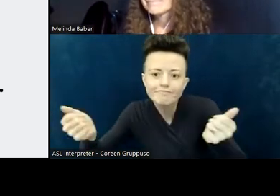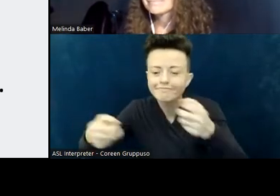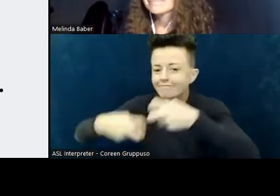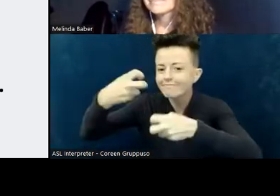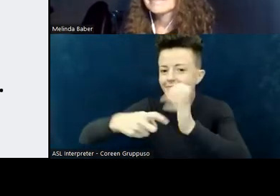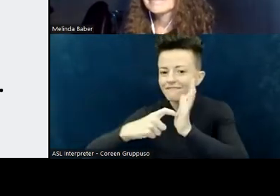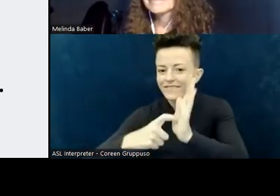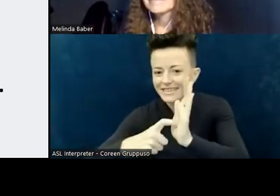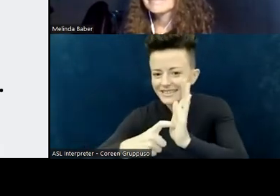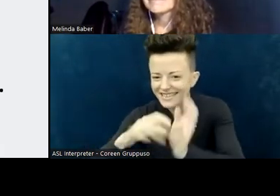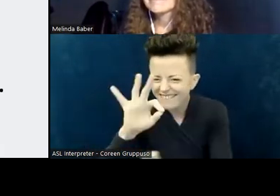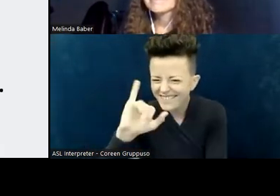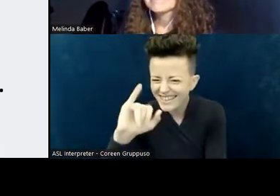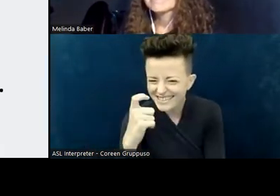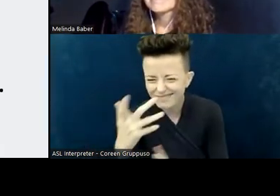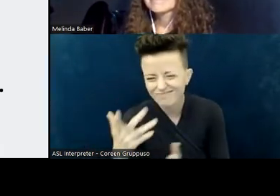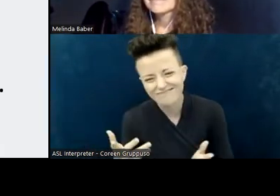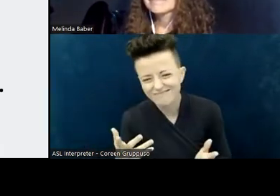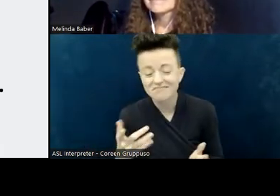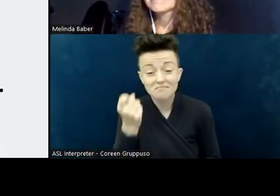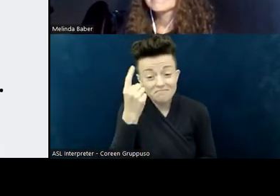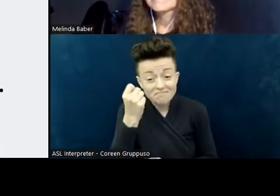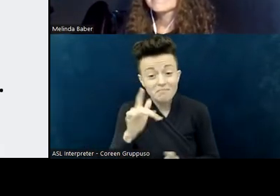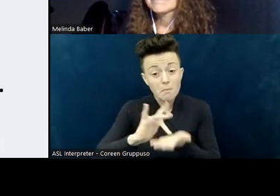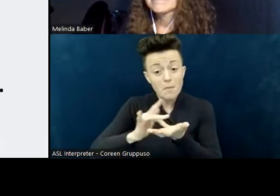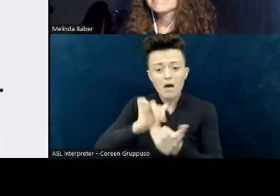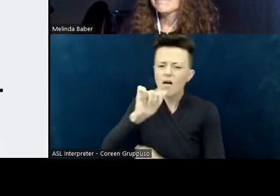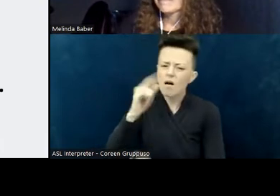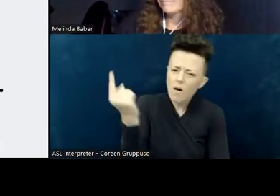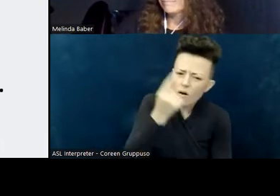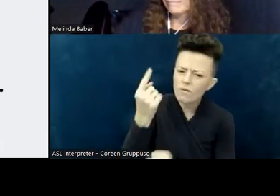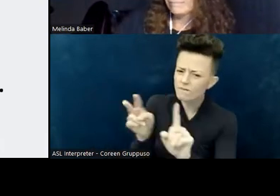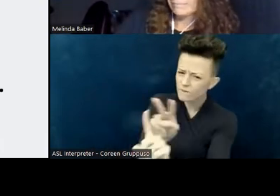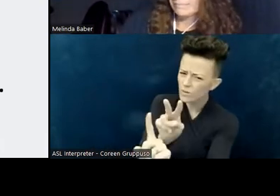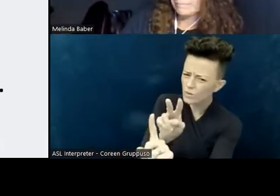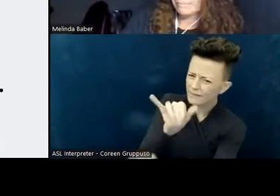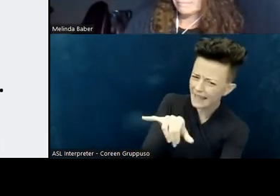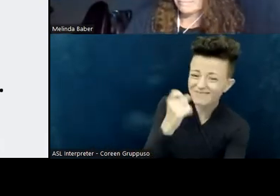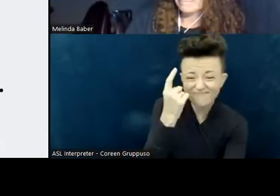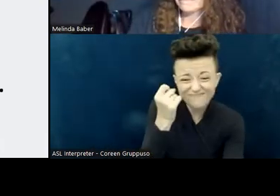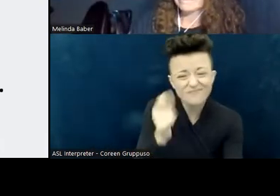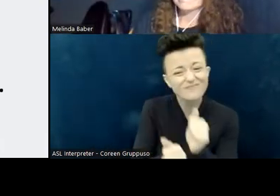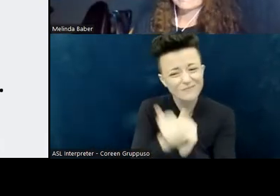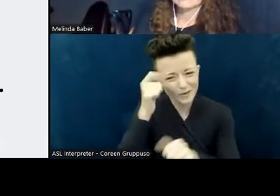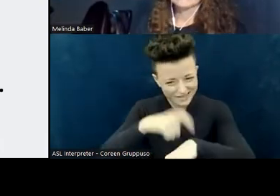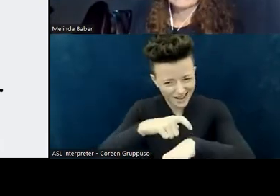to be that way, but it often is. I've had to— We talked yesterday about unlearning; I've had a lot of unlearning